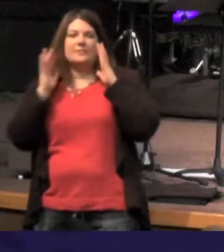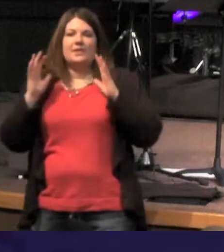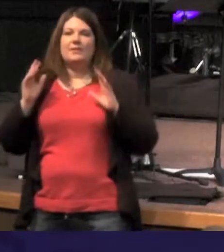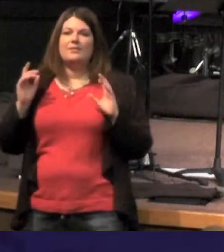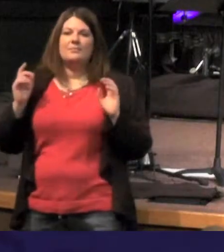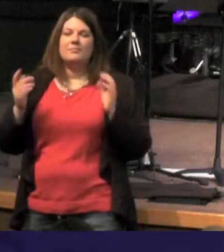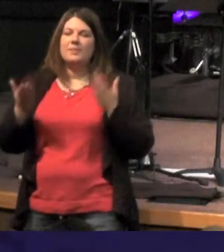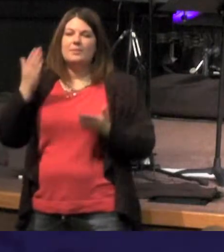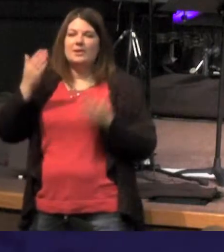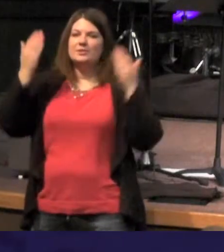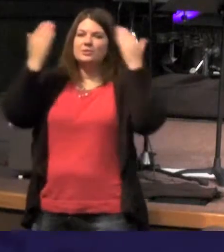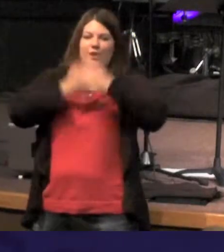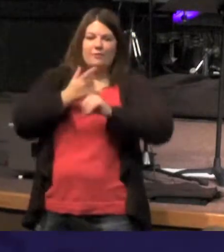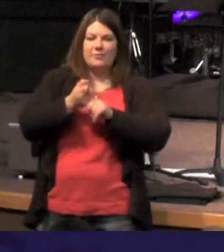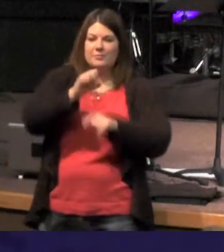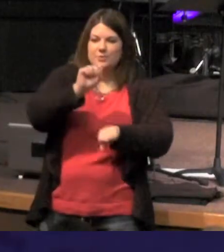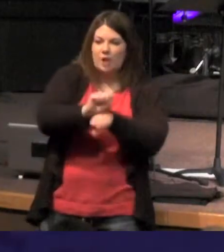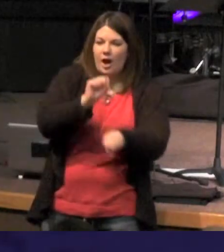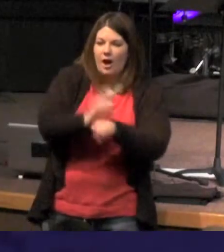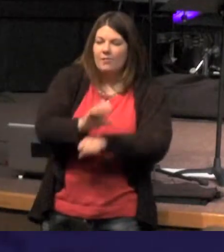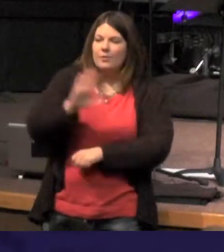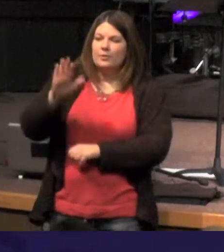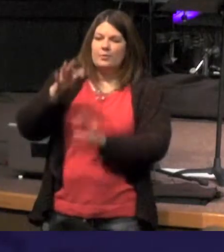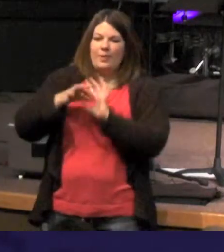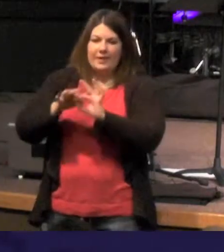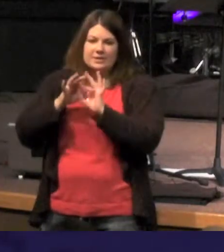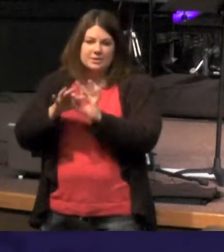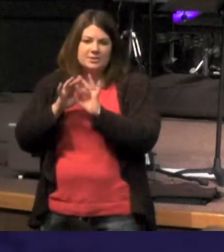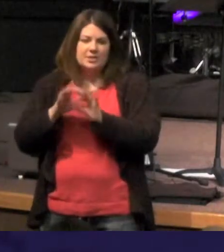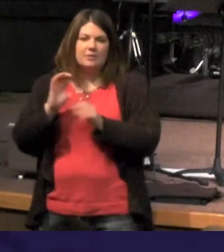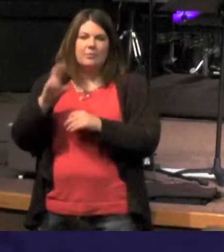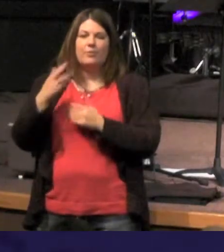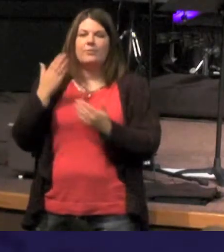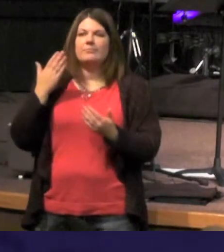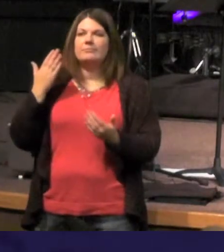your darkness may come from your job or a relationship with somebody or problem with your